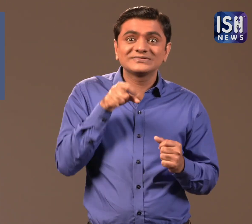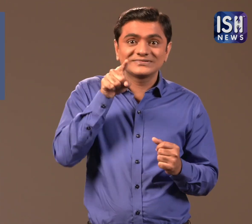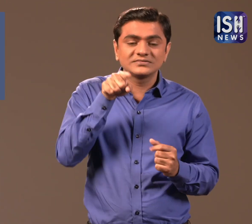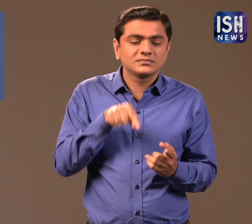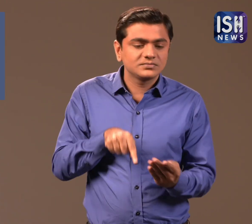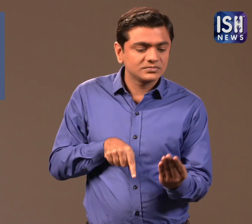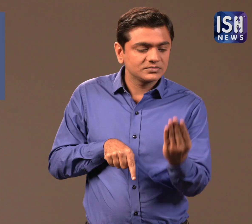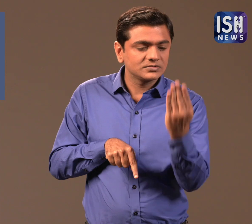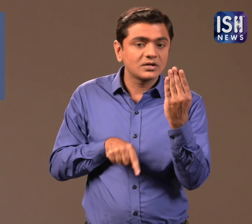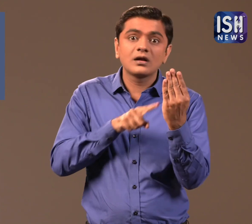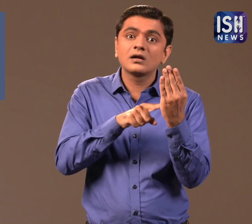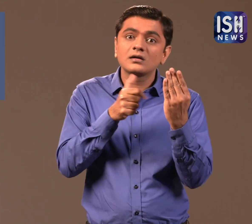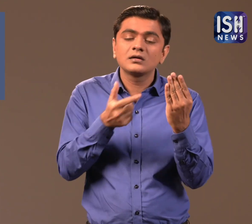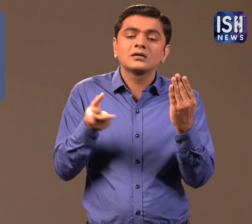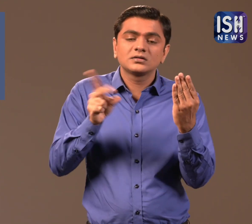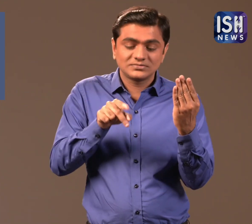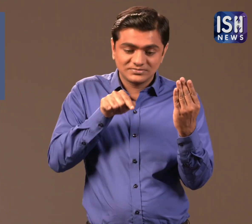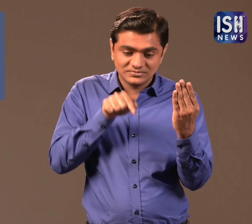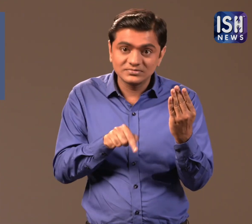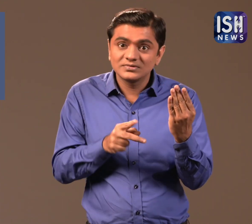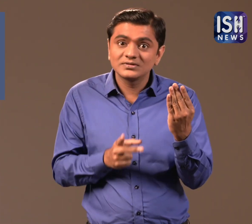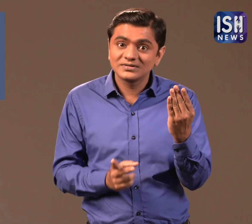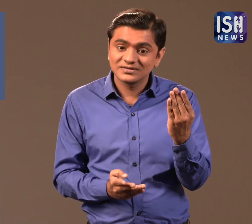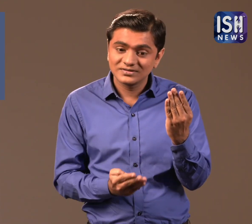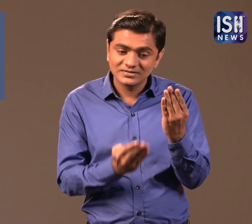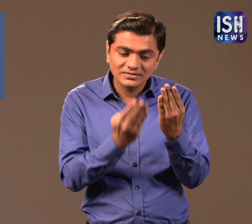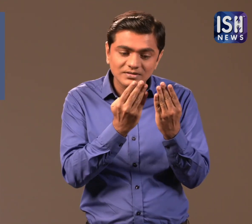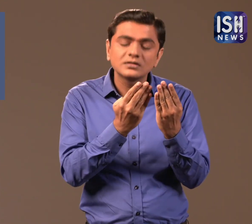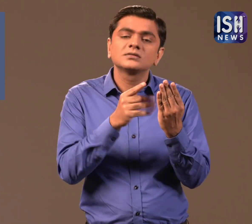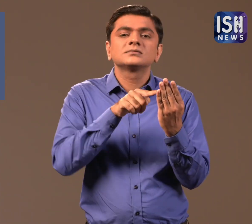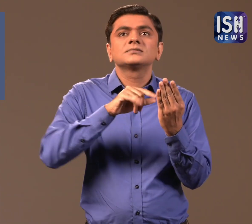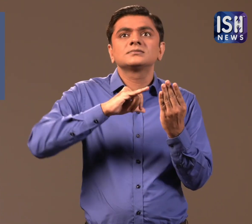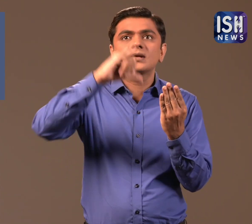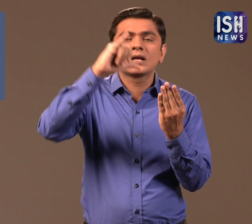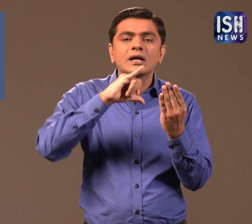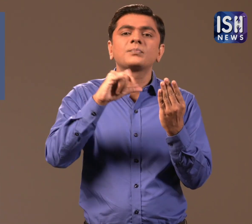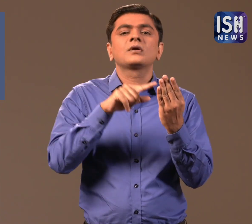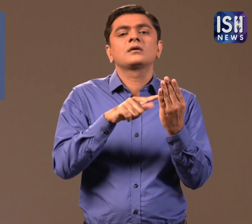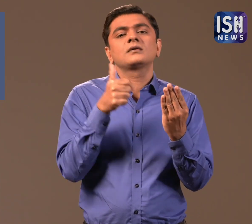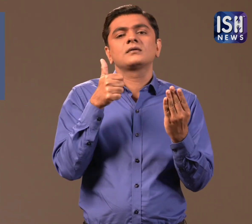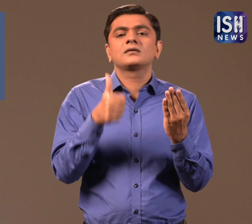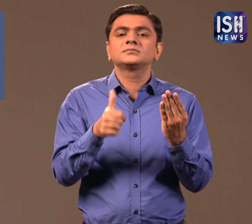the machine will generate a printed slip. This will help the person confirm his vote.